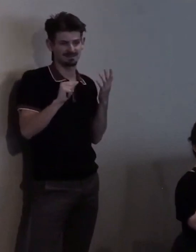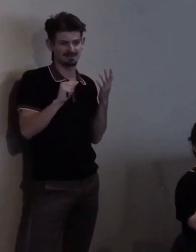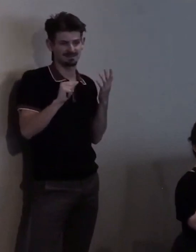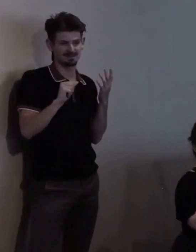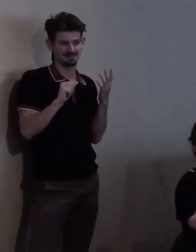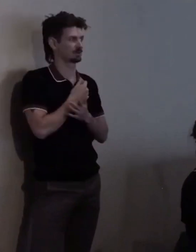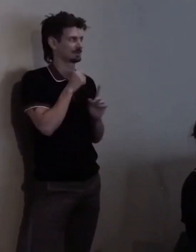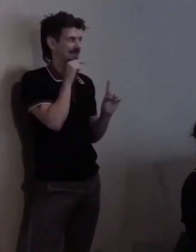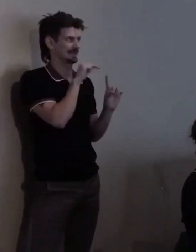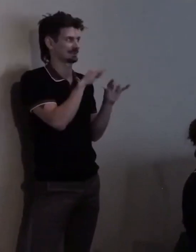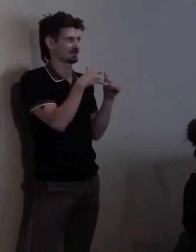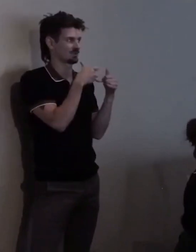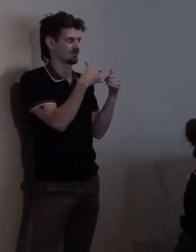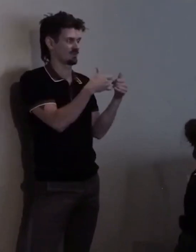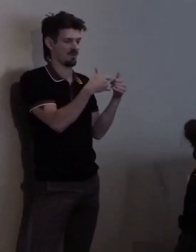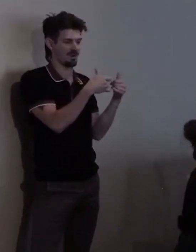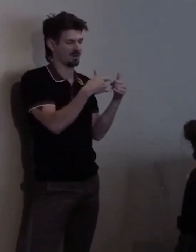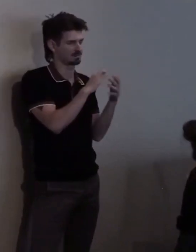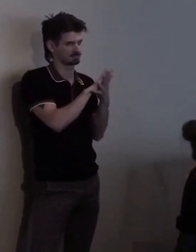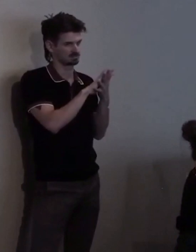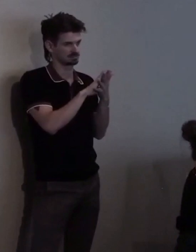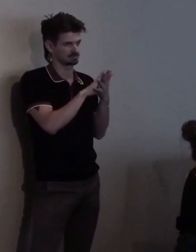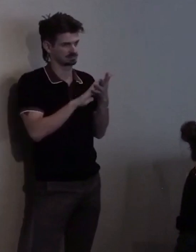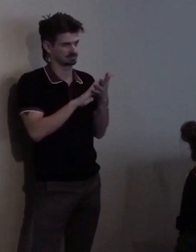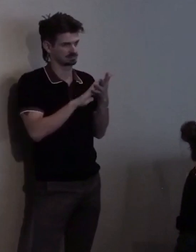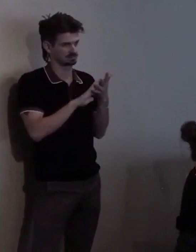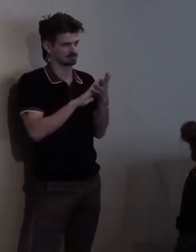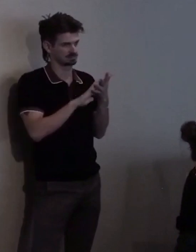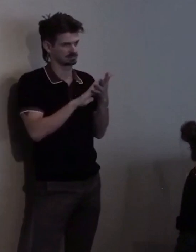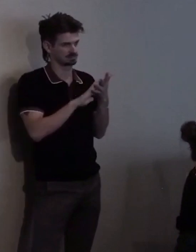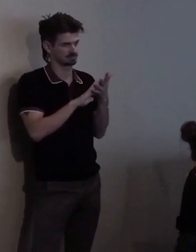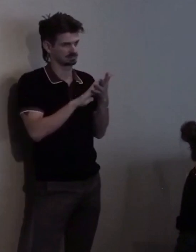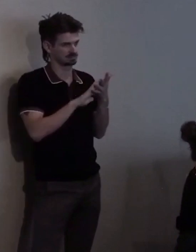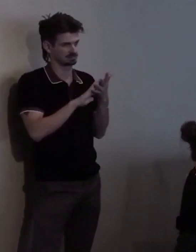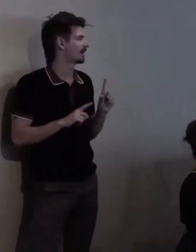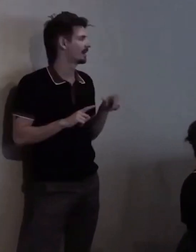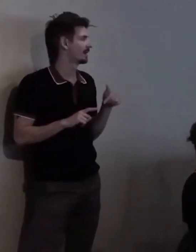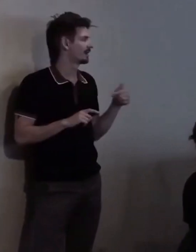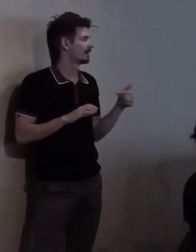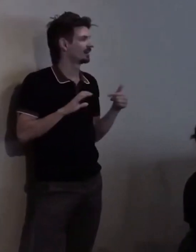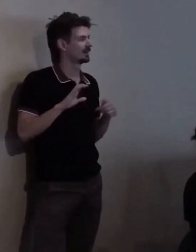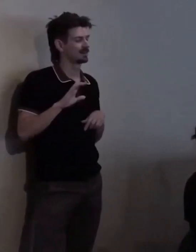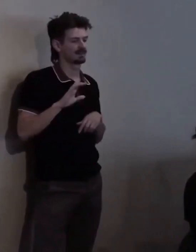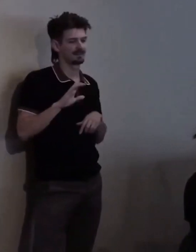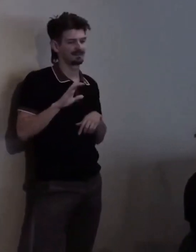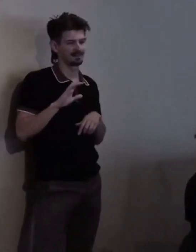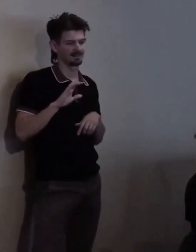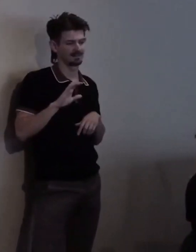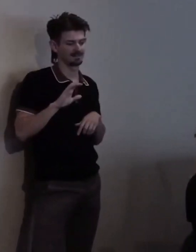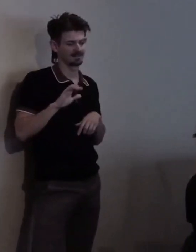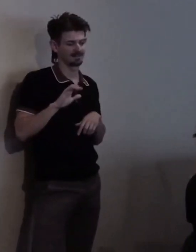I want to tell you a little bit about Kathy who the award is named for.